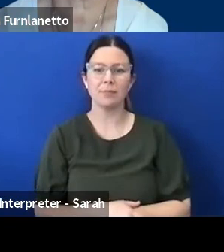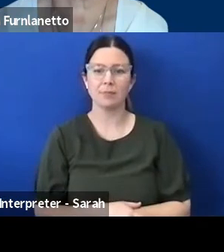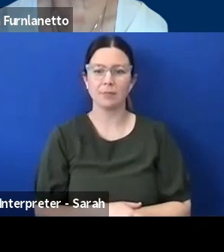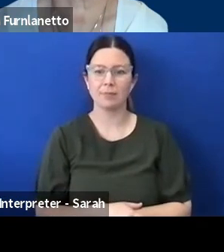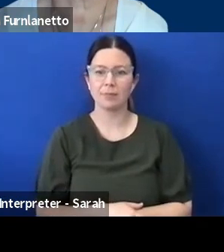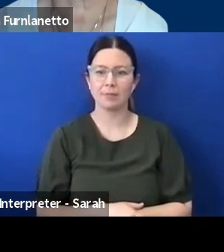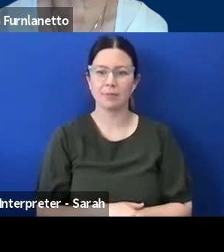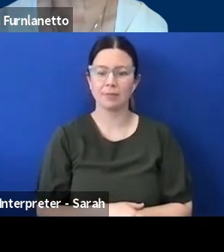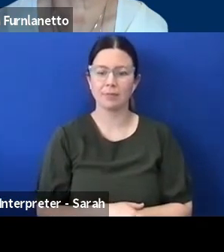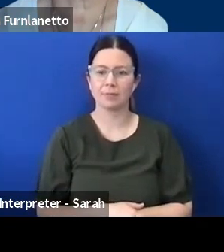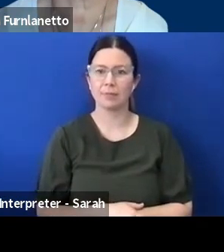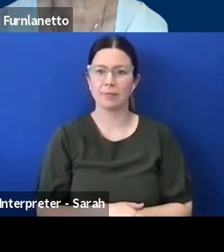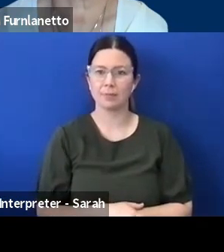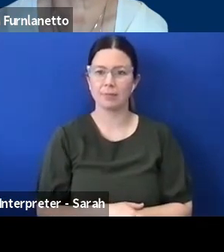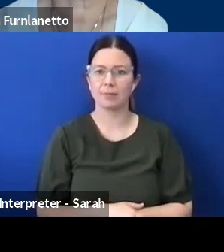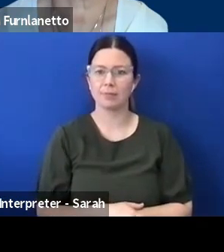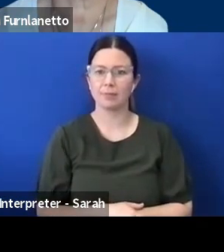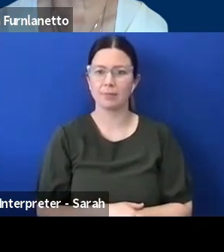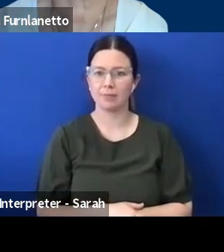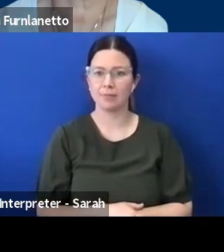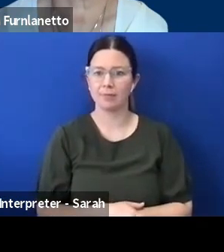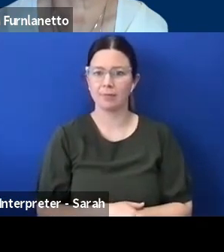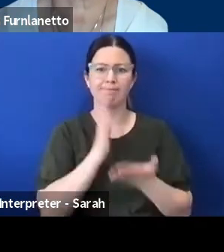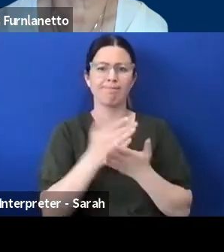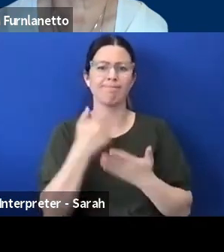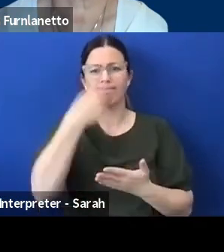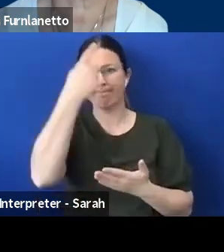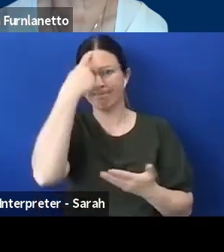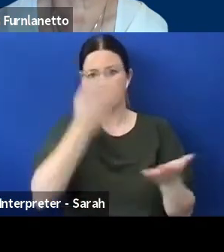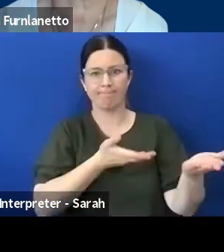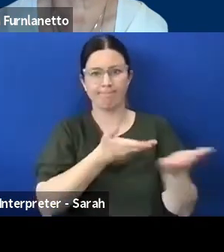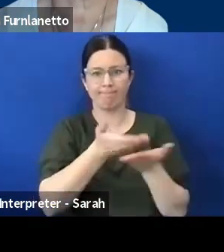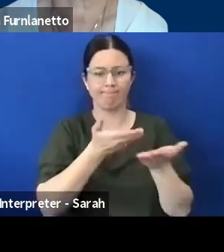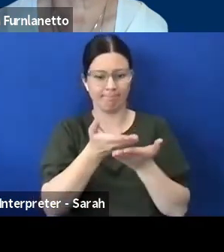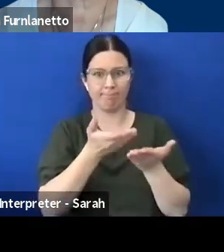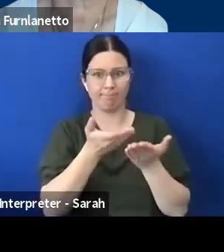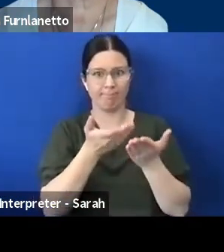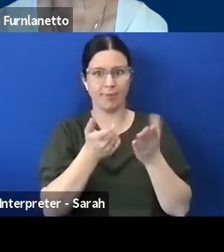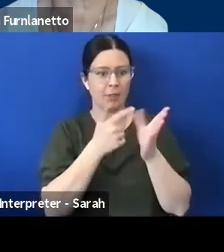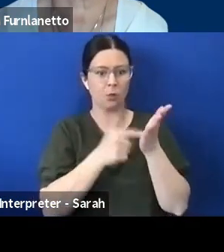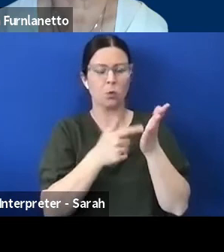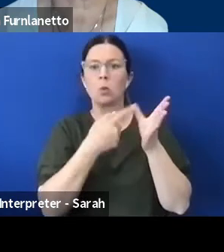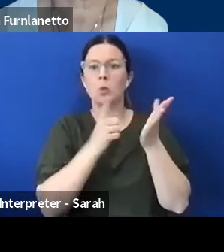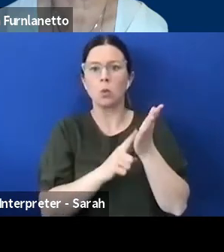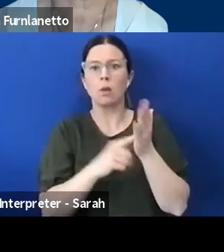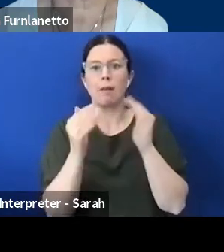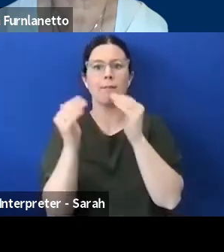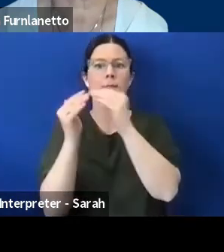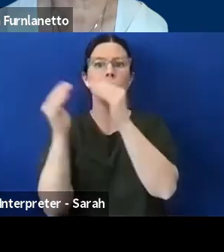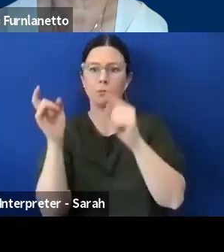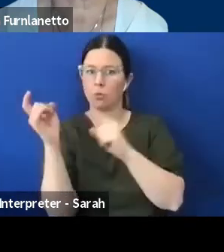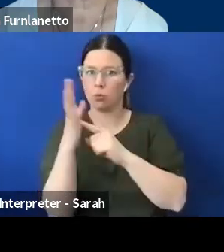I definitely think consultation at all levels is so important not just from a sector level but